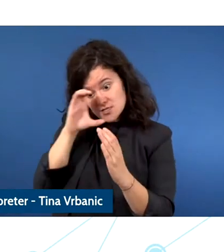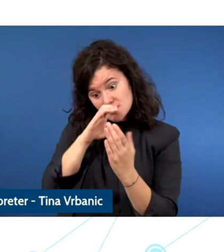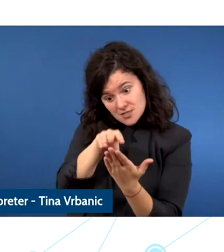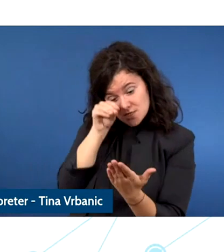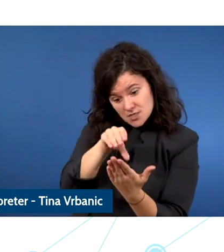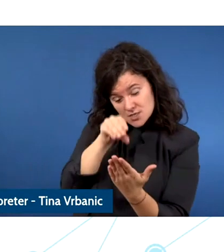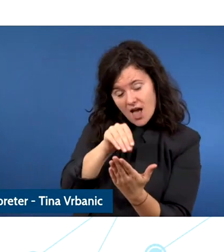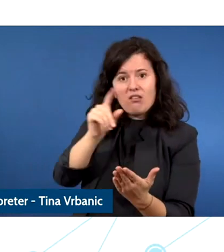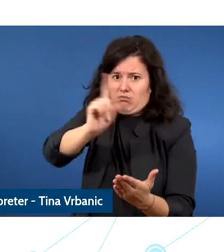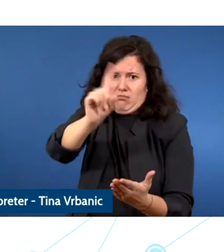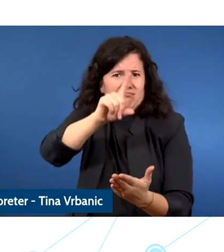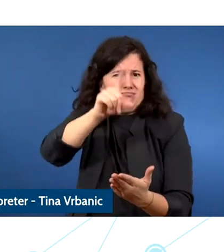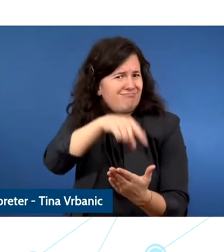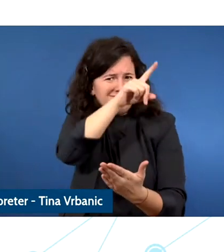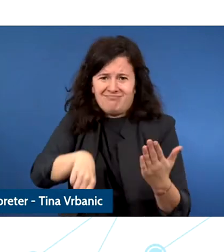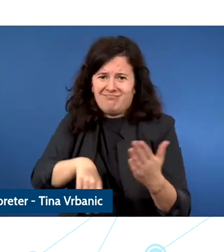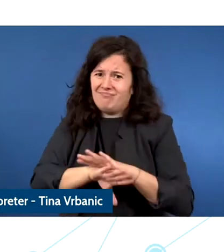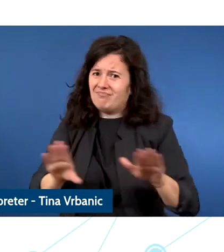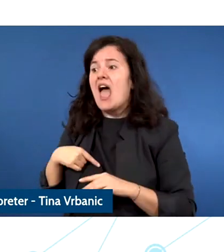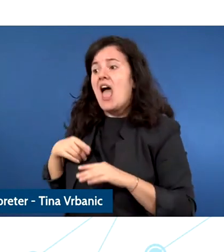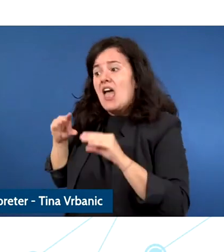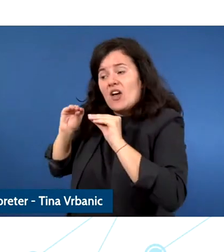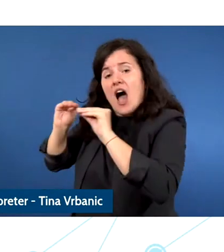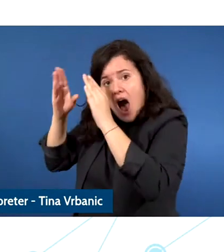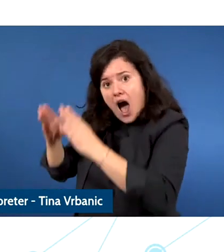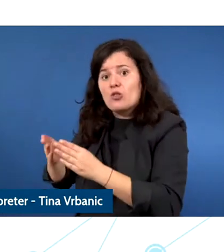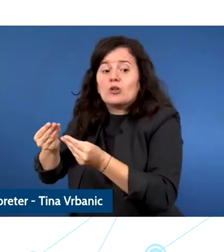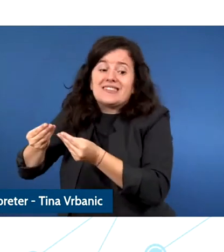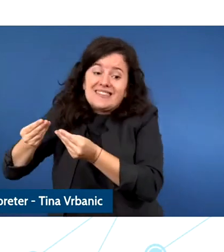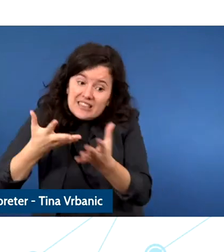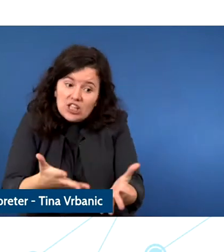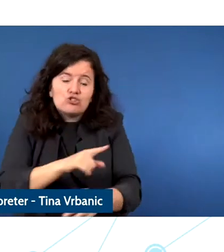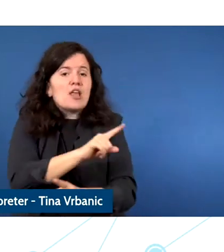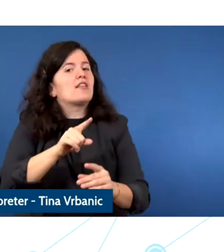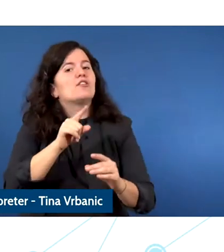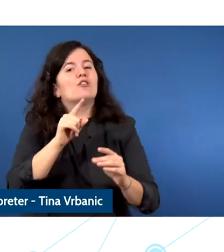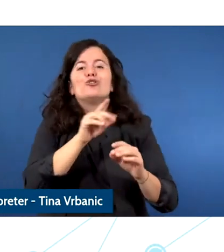which they will consult if they don't get the right answers from the adult andwe